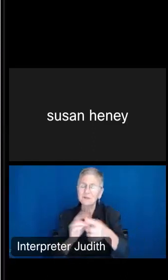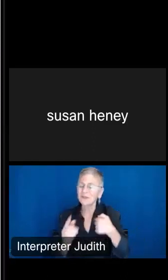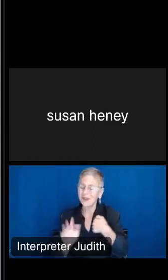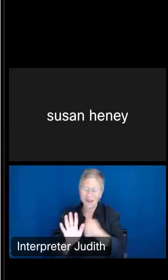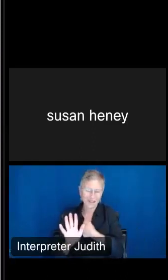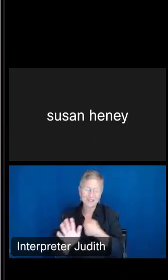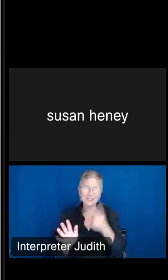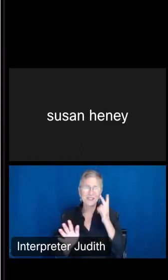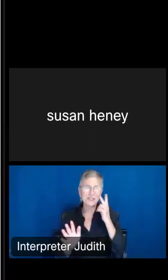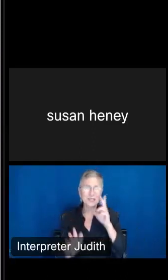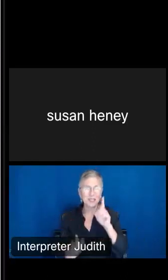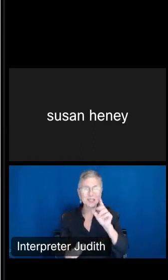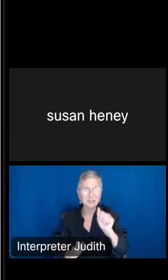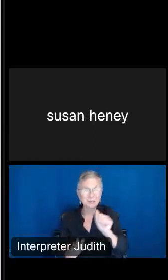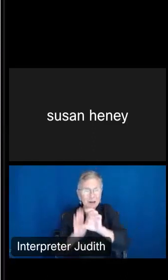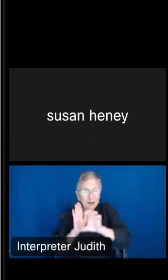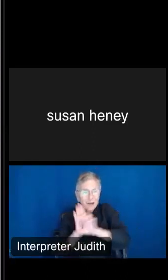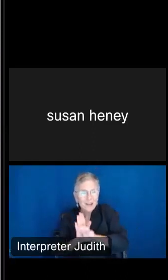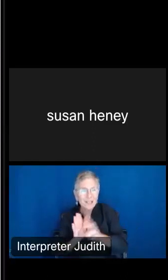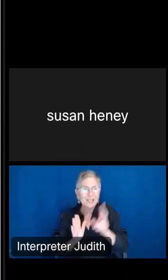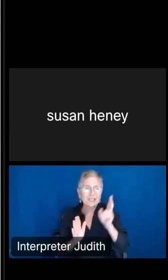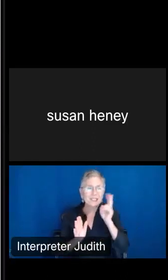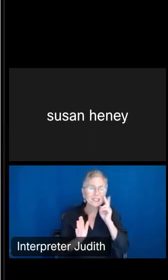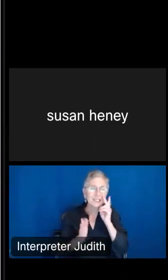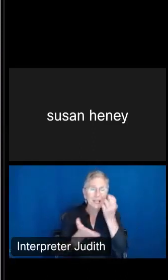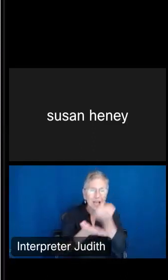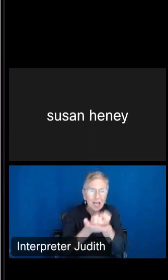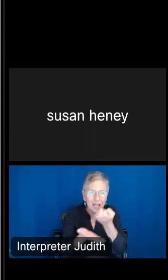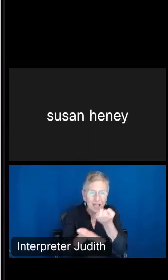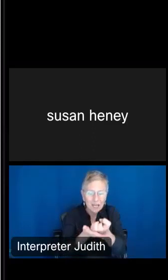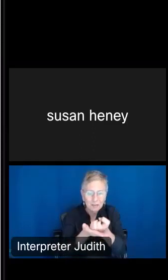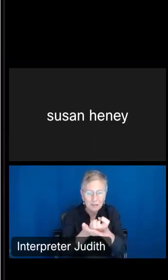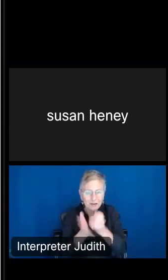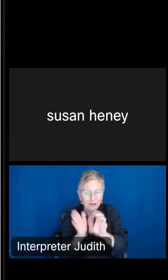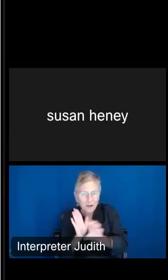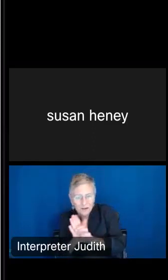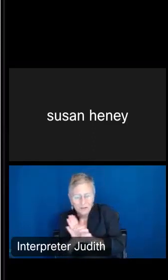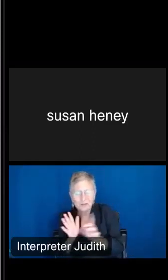the disability characteristics. You see some economic characteristics. You can see information